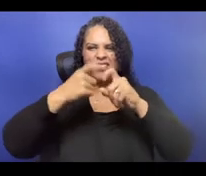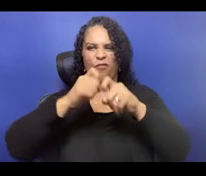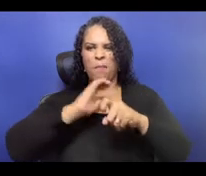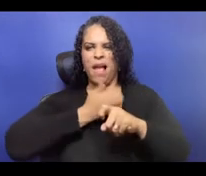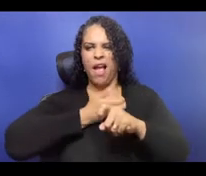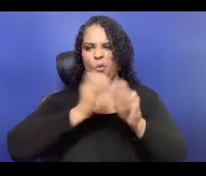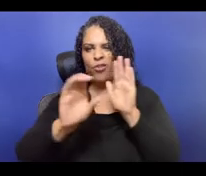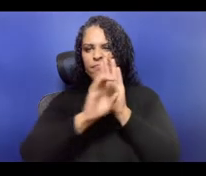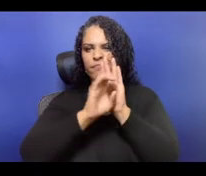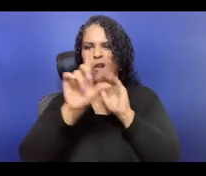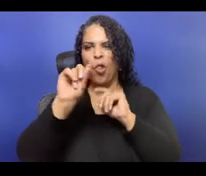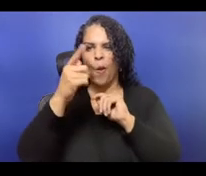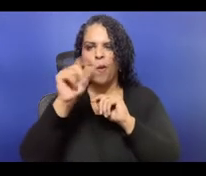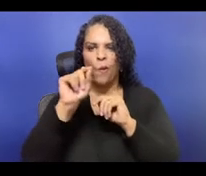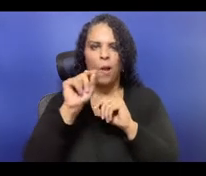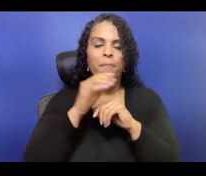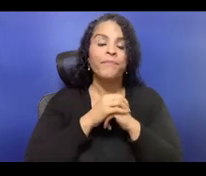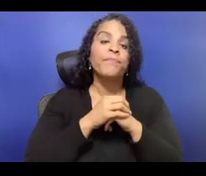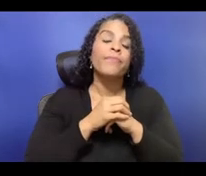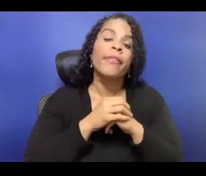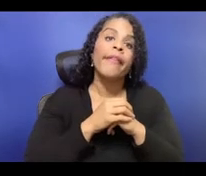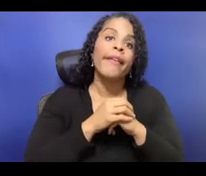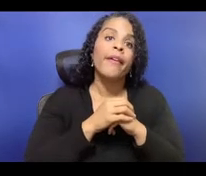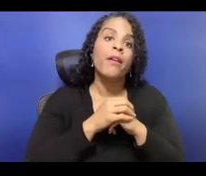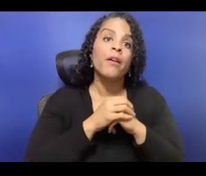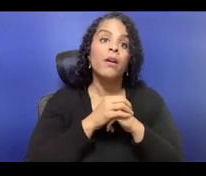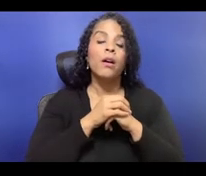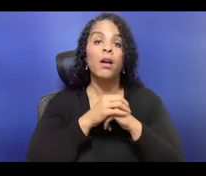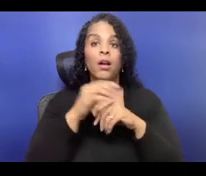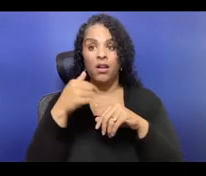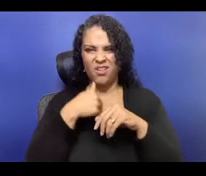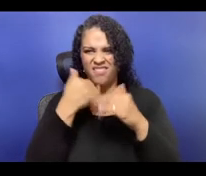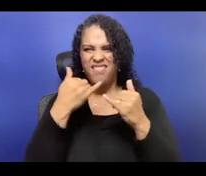Oh, great , so I do, one of the hats I wear